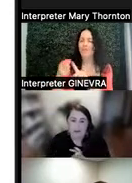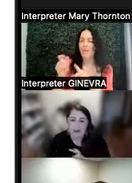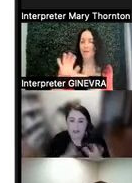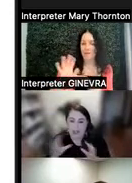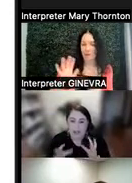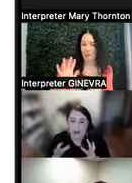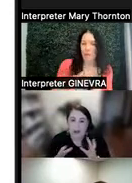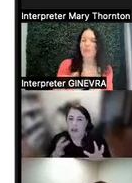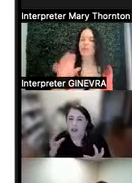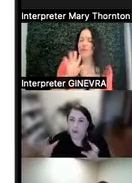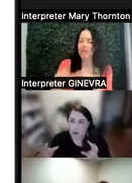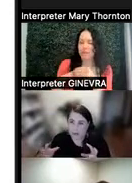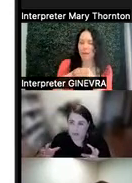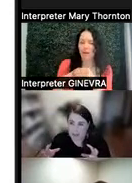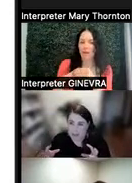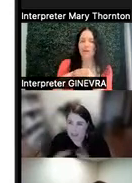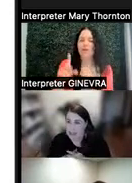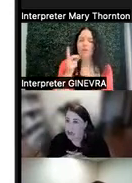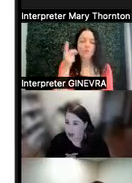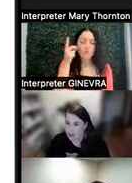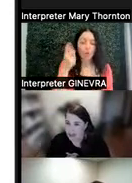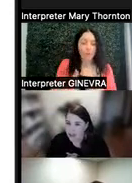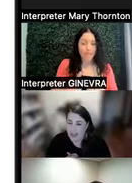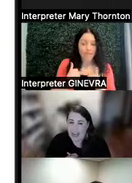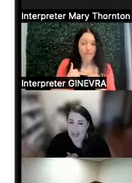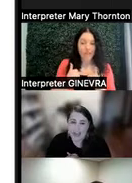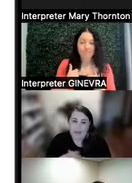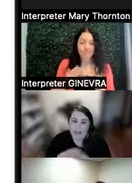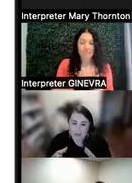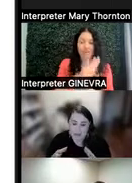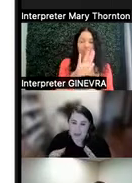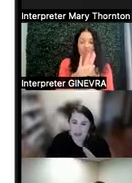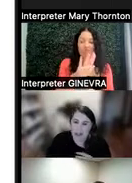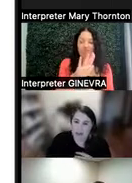they were talking about dorm living in college. And what this student was talking about